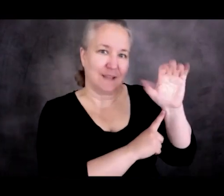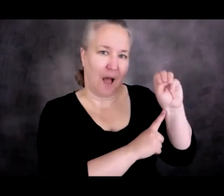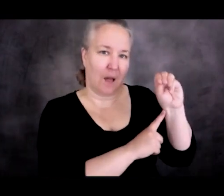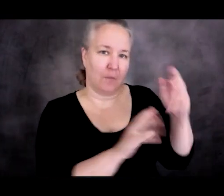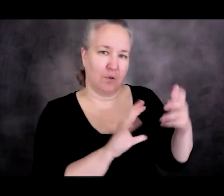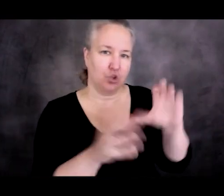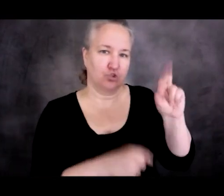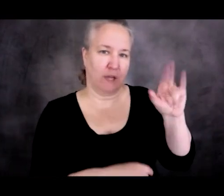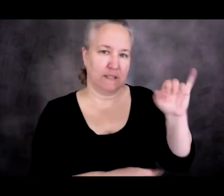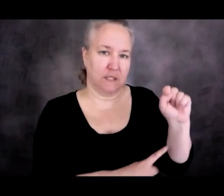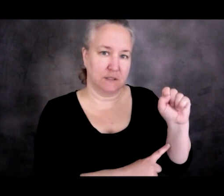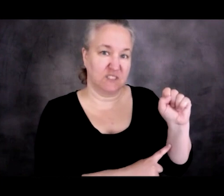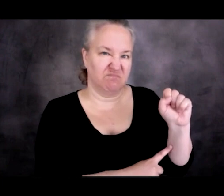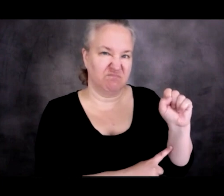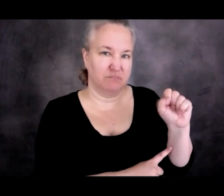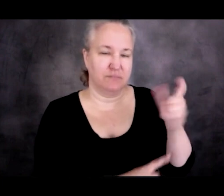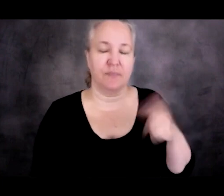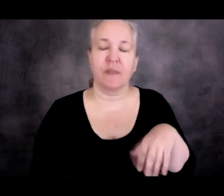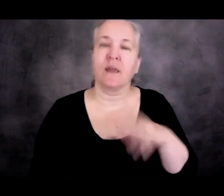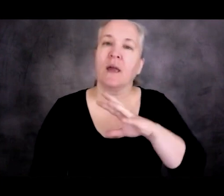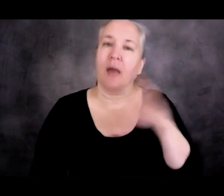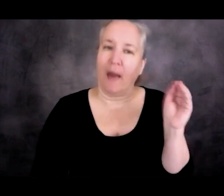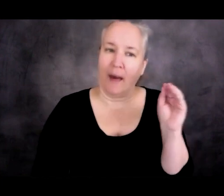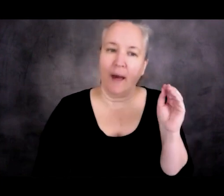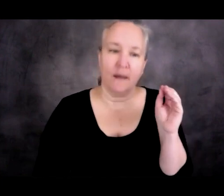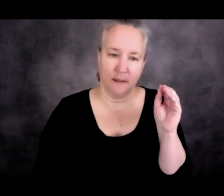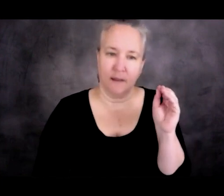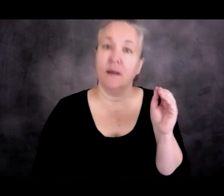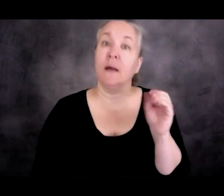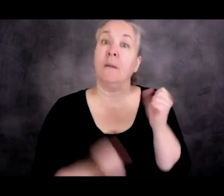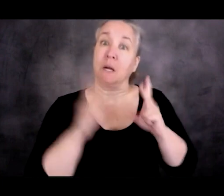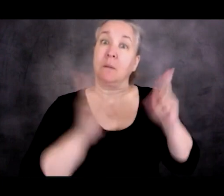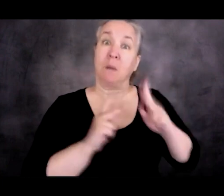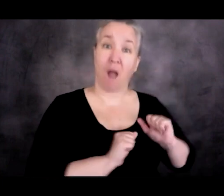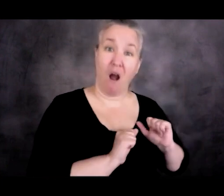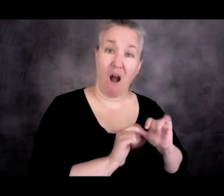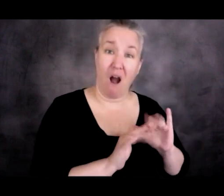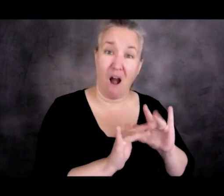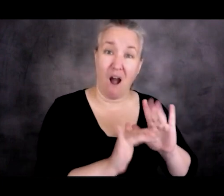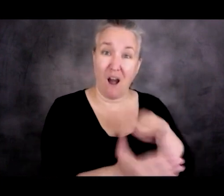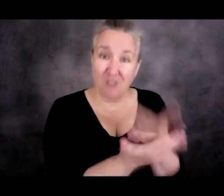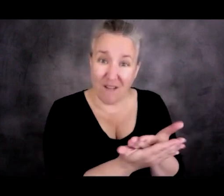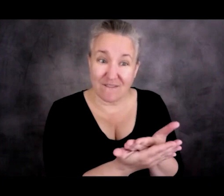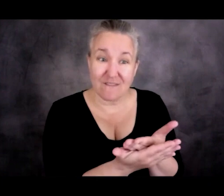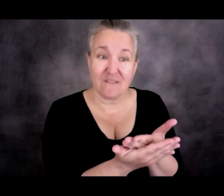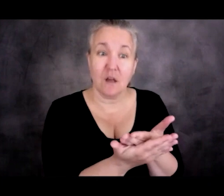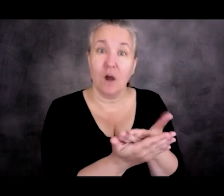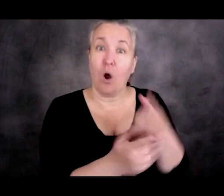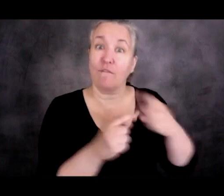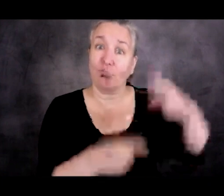And many of those who are arriving at the border are not from Mexico. They're from Central America.